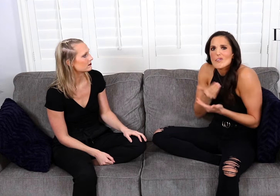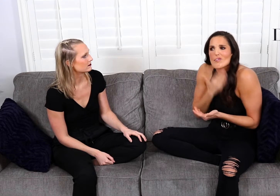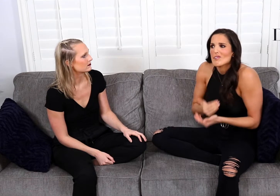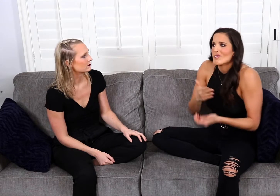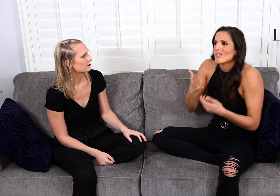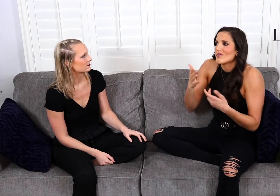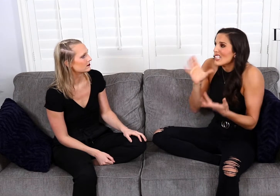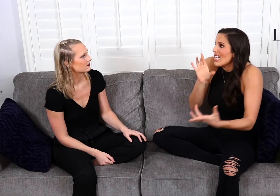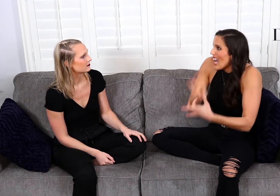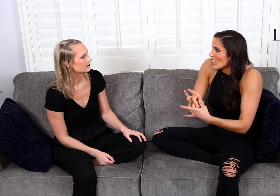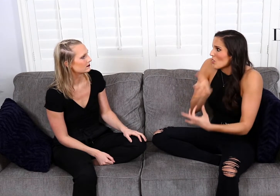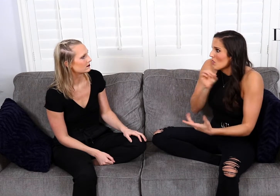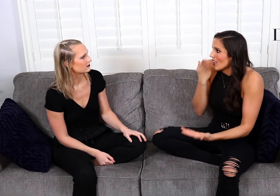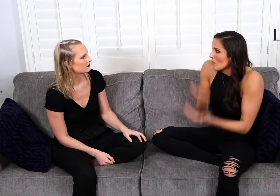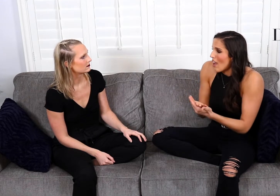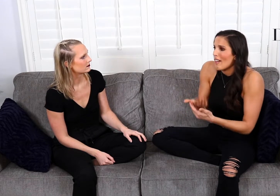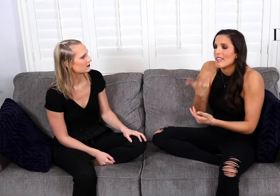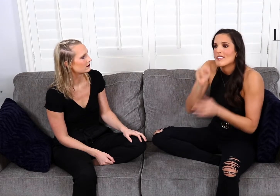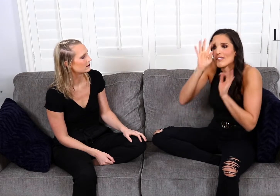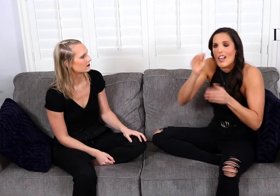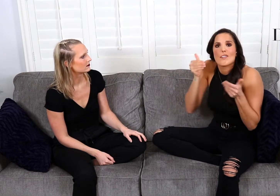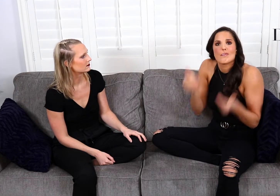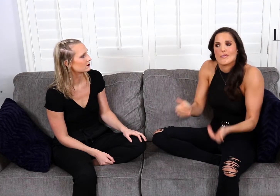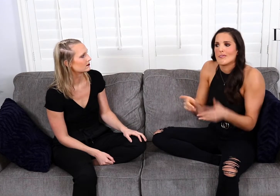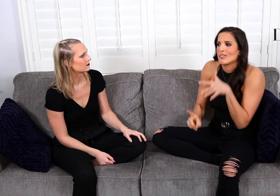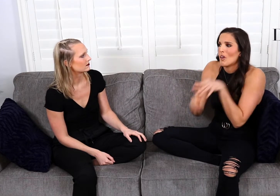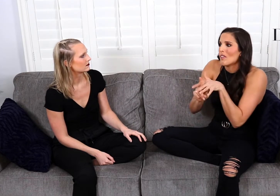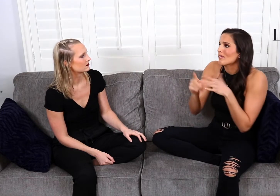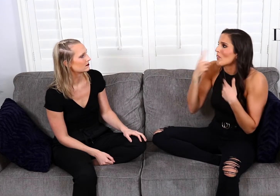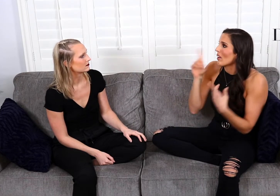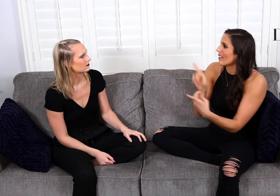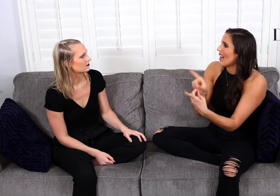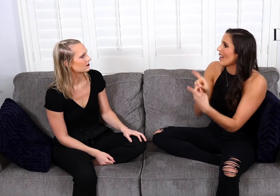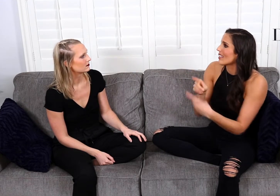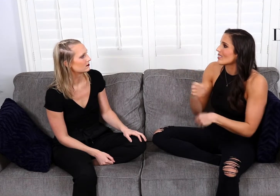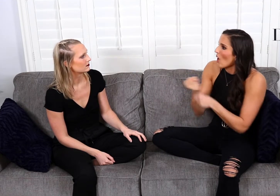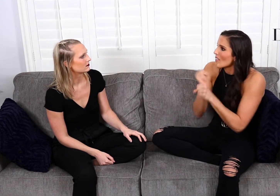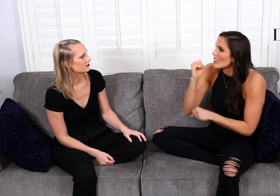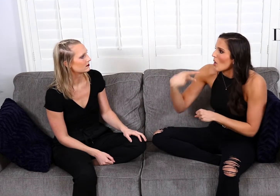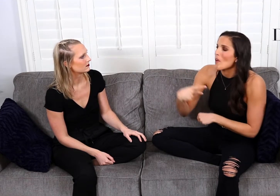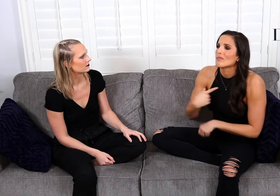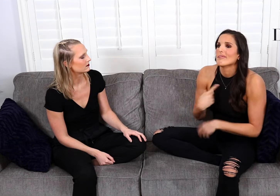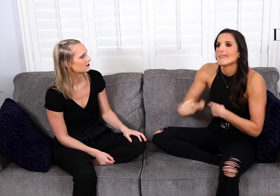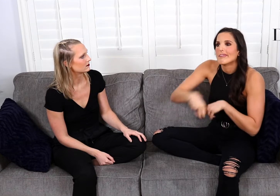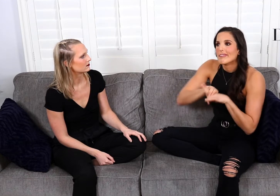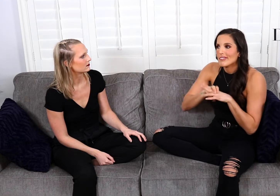he was really sweet and we connected really well. So we decided to go ahead and go for a date at a coffee shop.